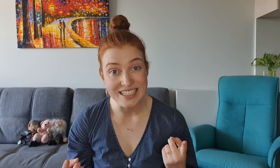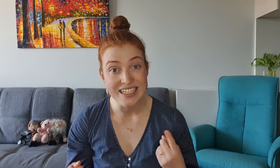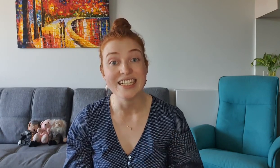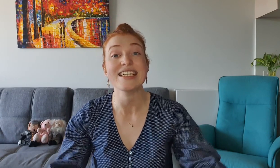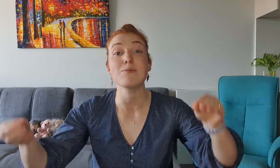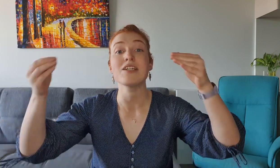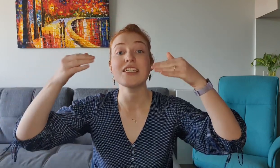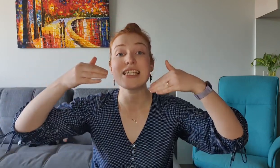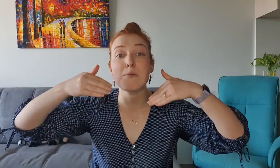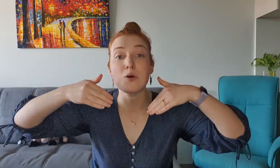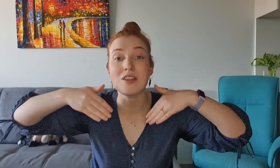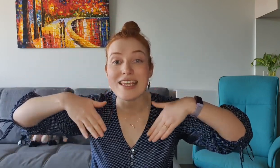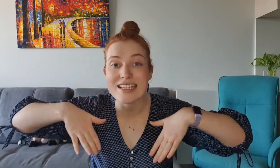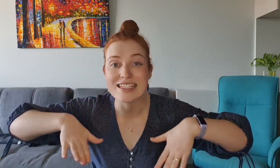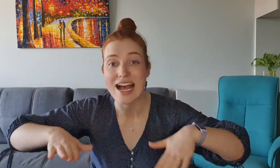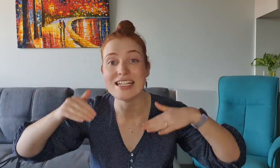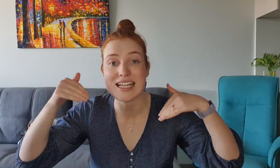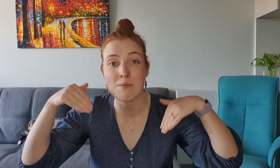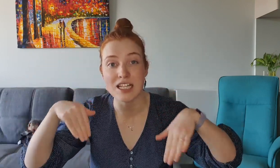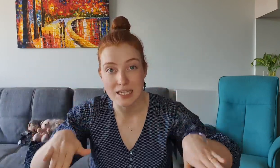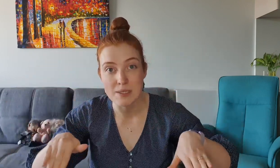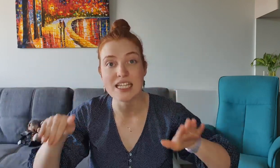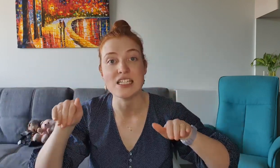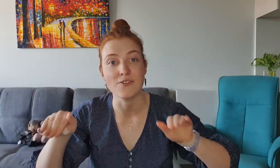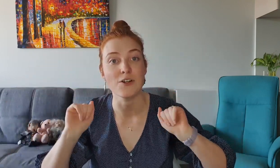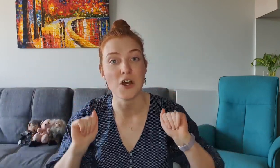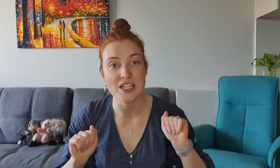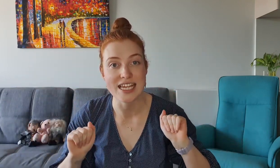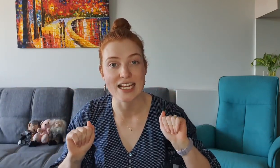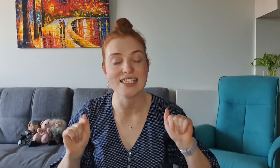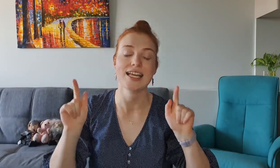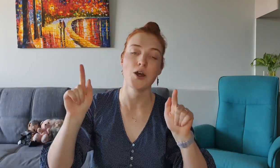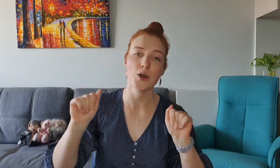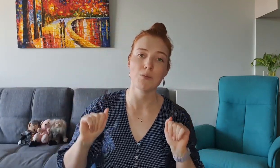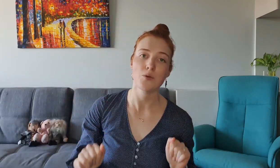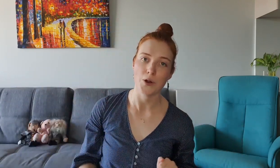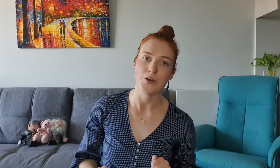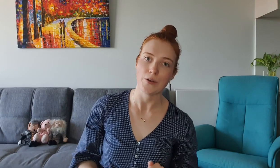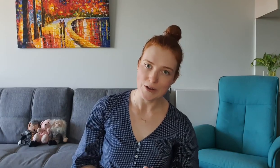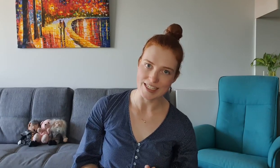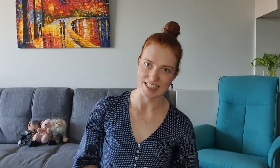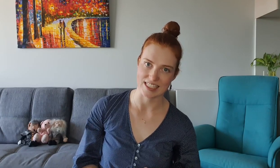It's because they put the exact same clips in different contexts and hope you won't notice